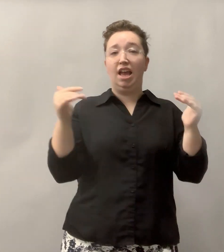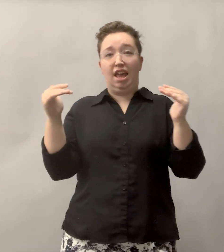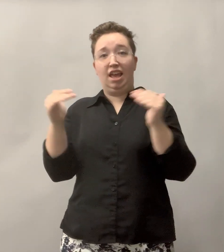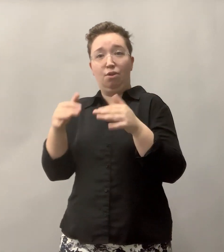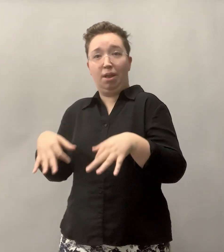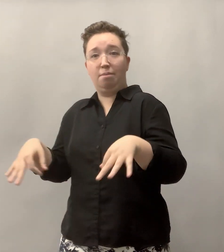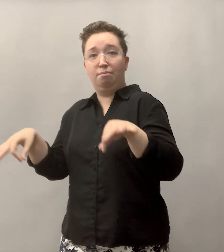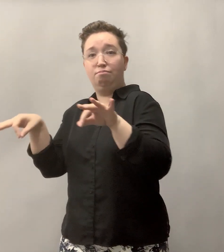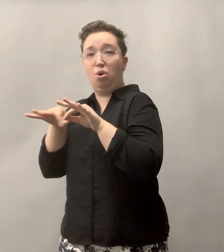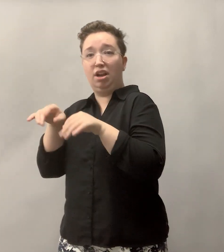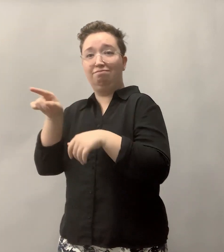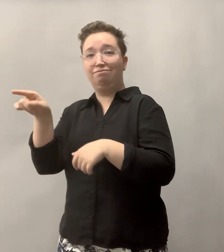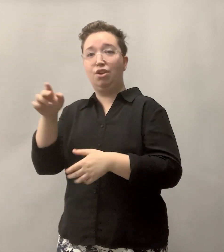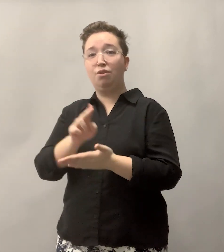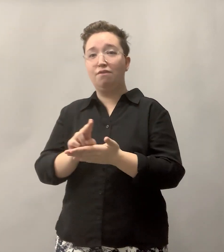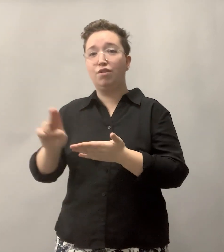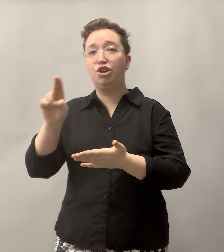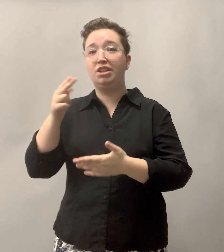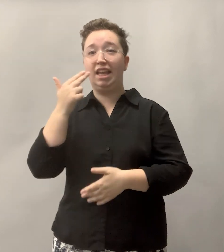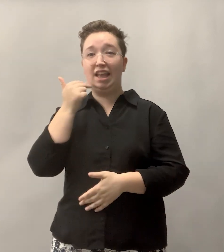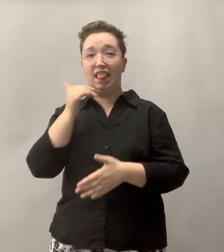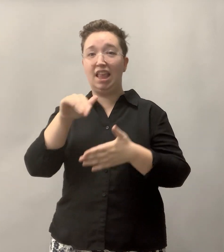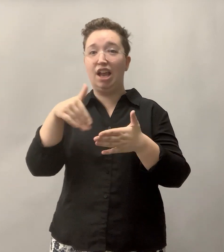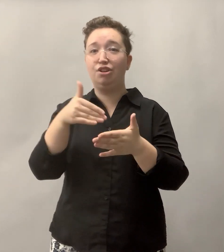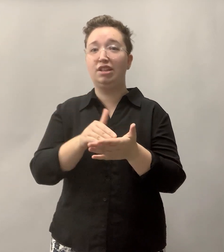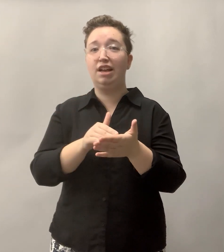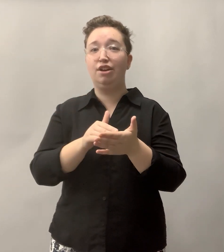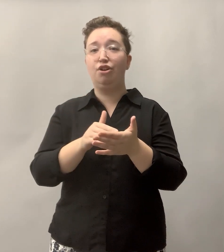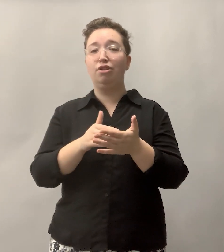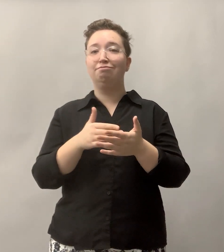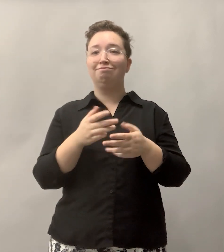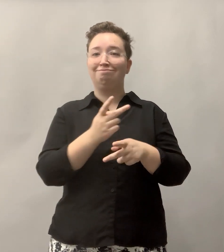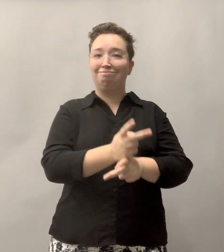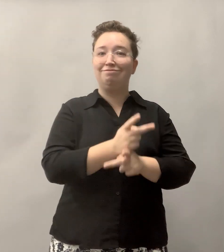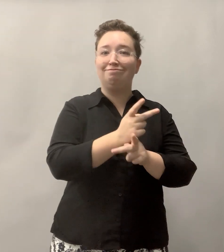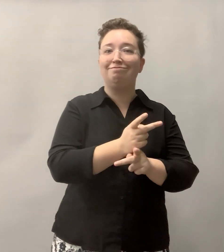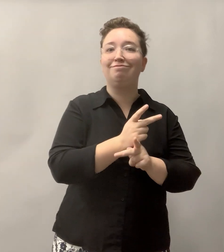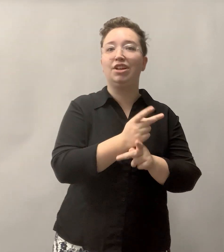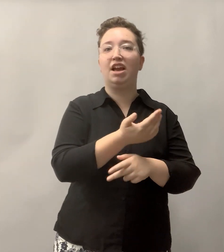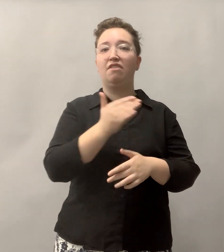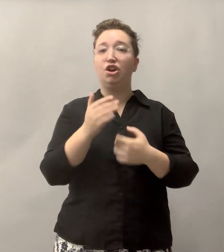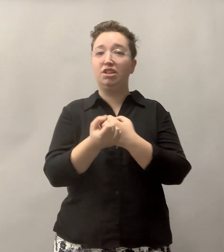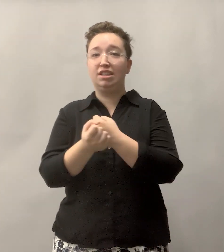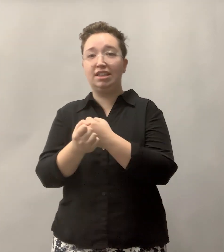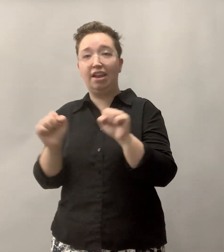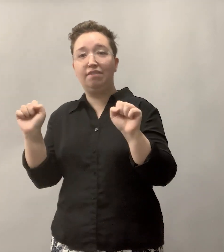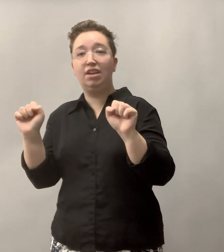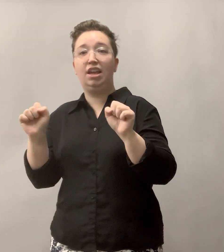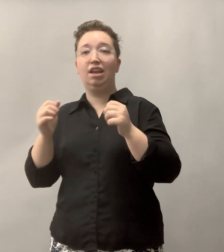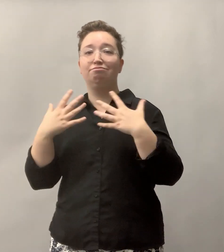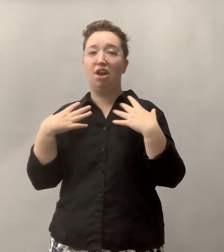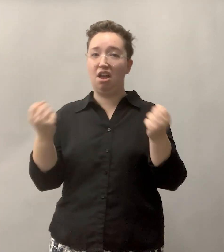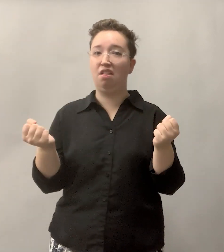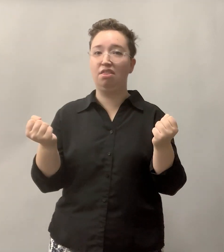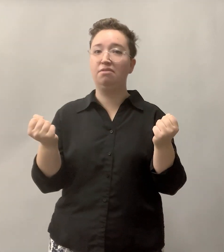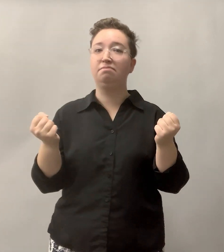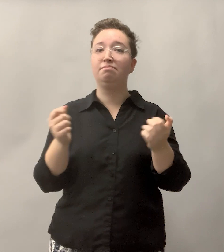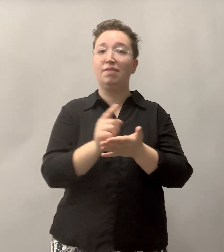It is equally important that the university and Clerc Center ensure our collective safety and well-being.